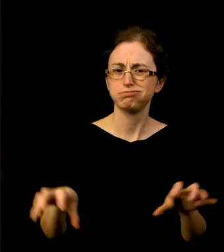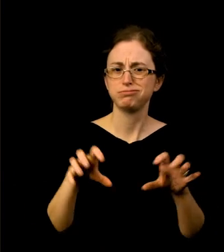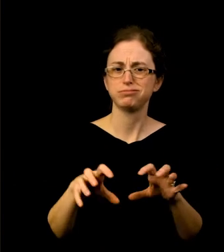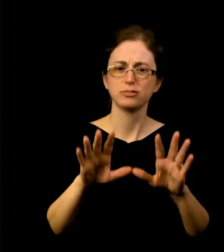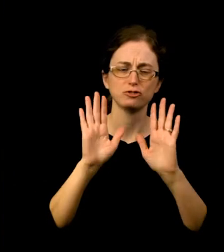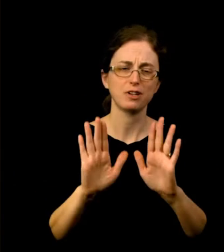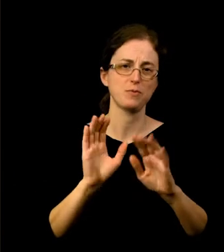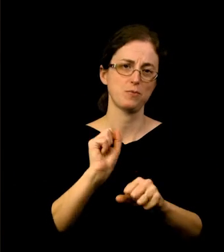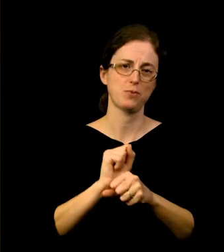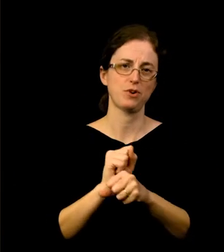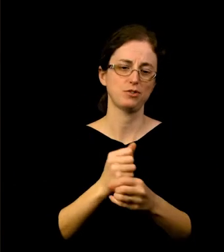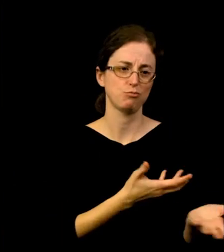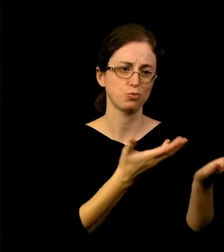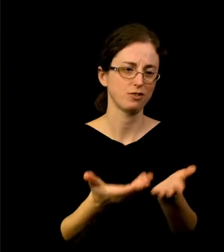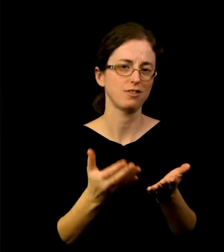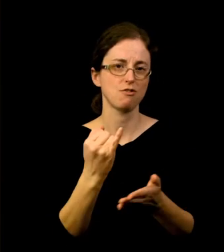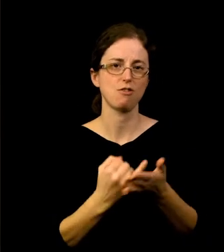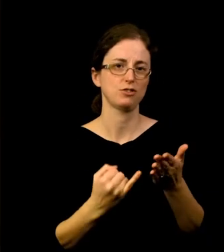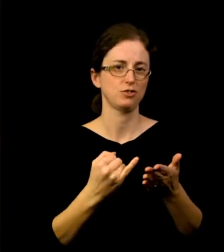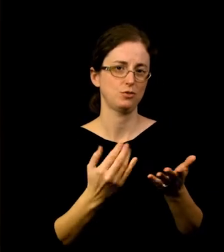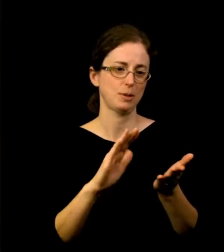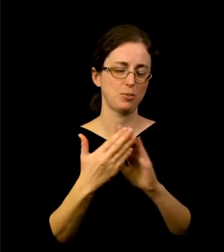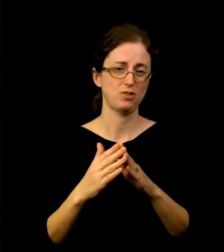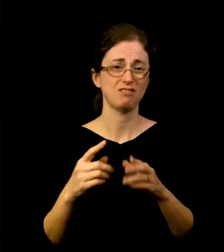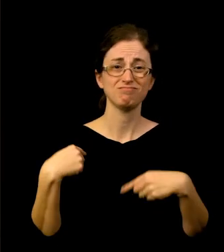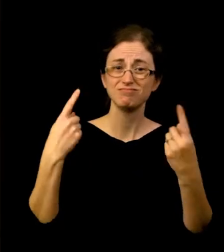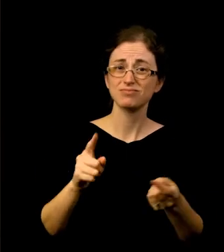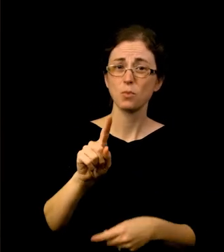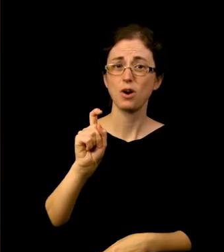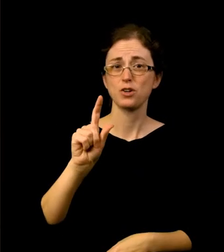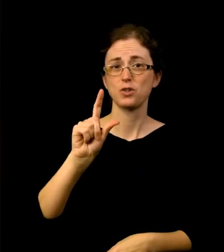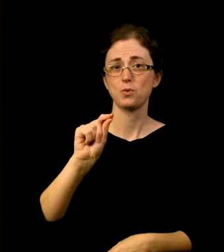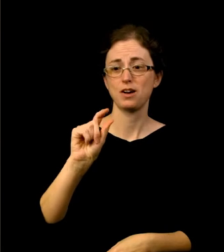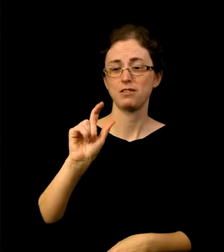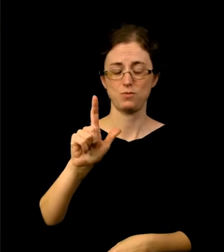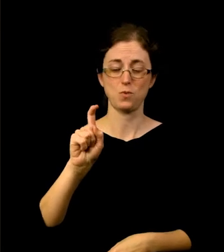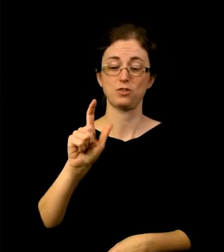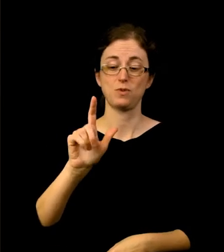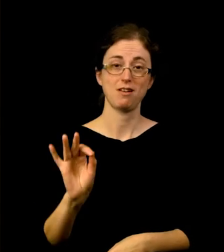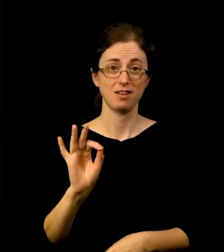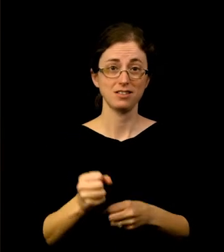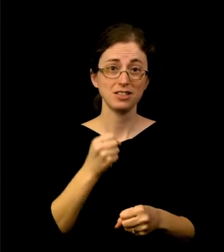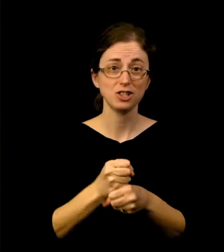For 129 years, The Portland Art Museum has been a beacon in Portland's vibrant arts scene.